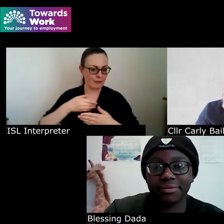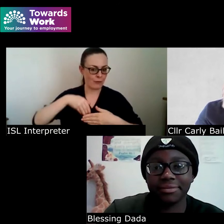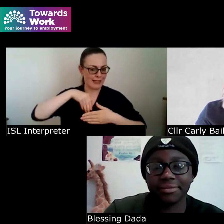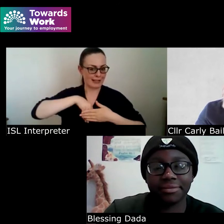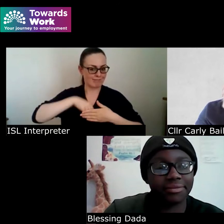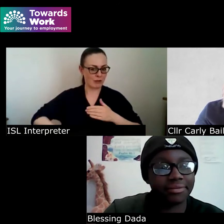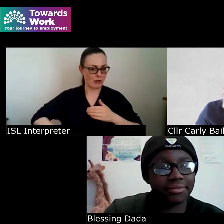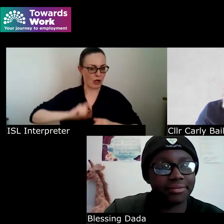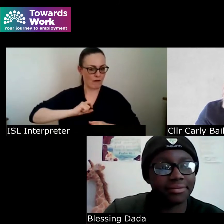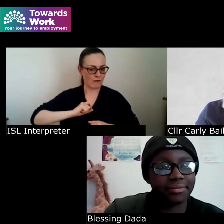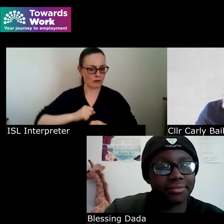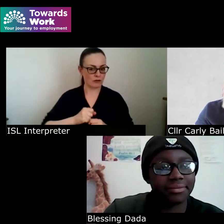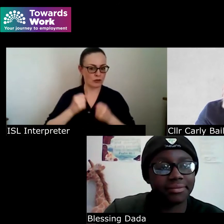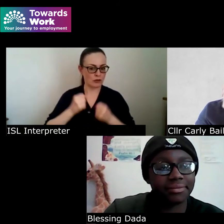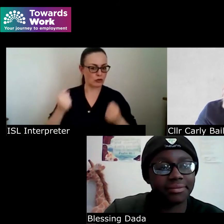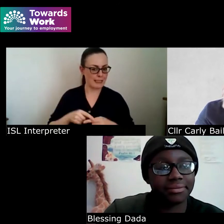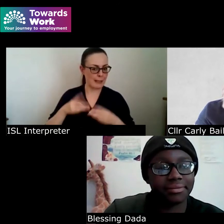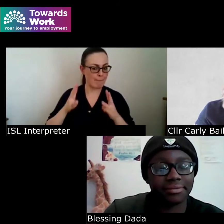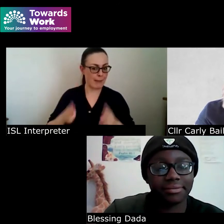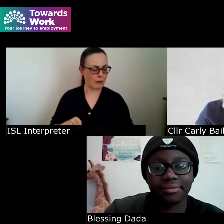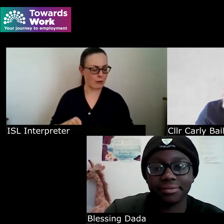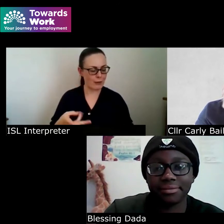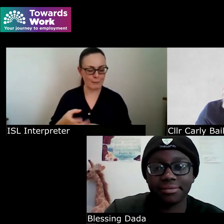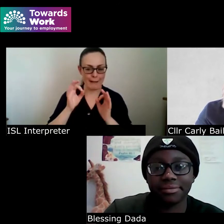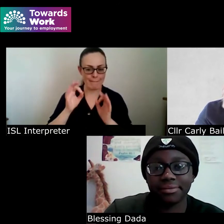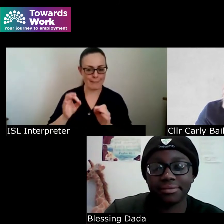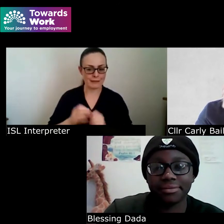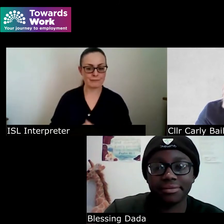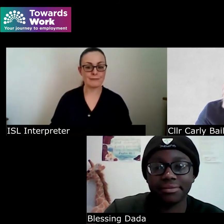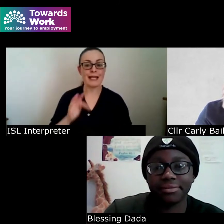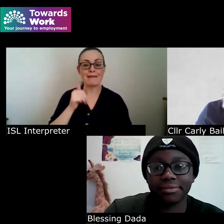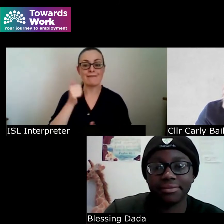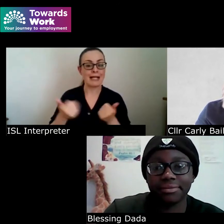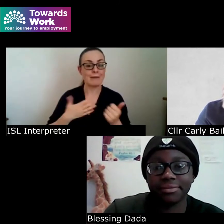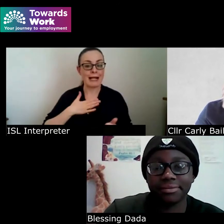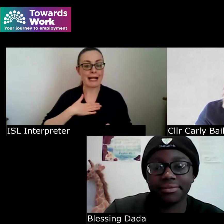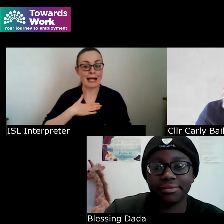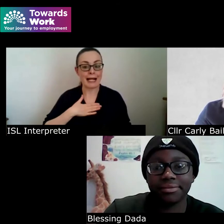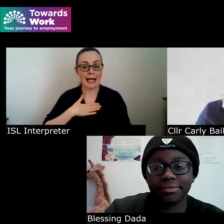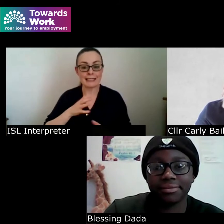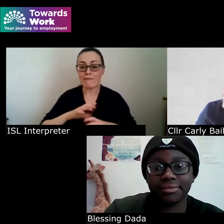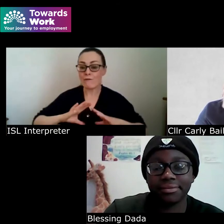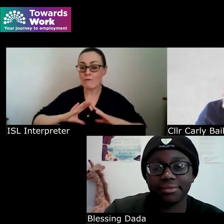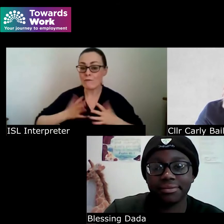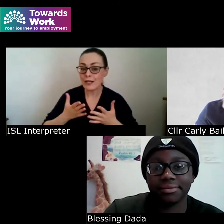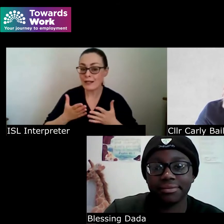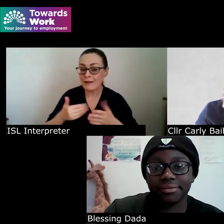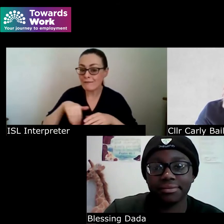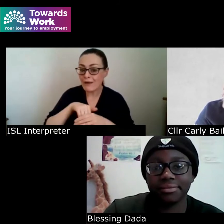power it's going to be amazing if anyone would like to be gifted a free space starting october